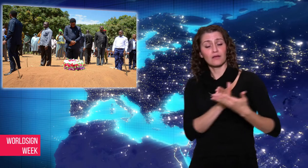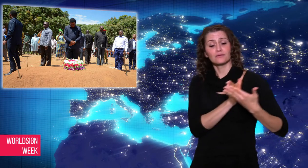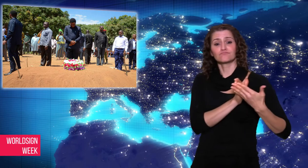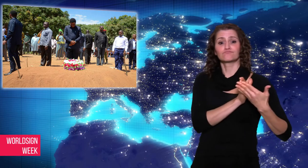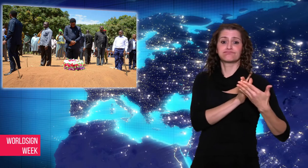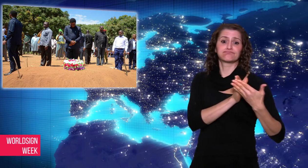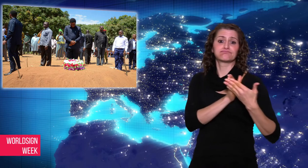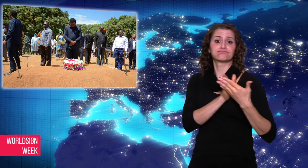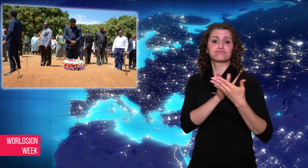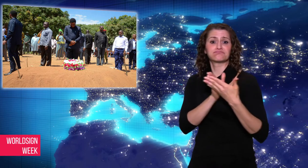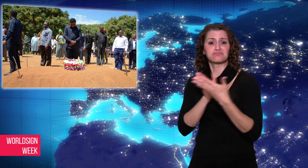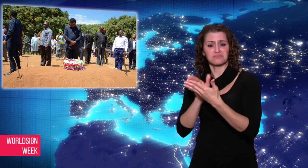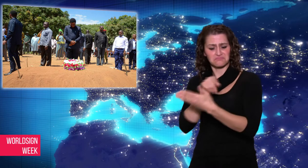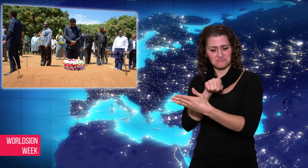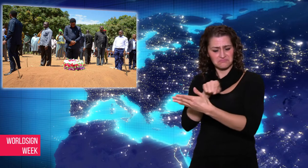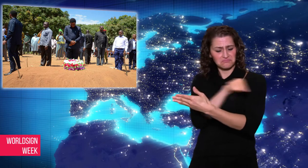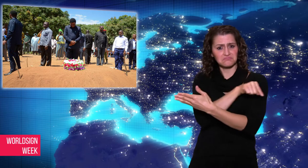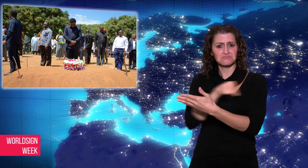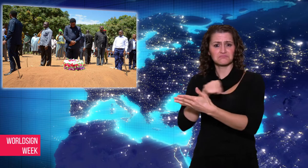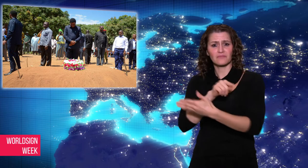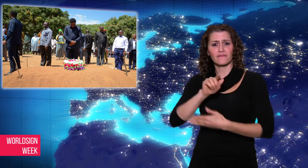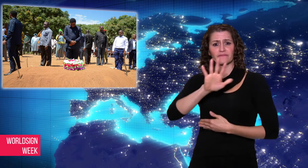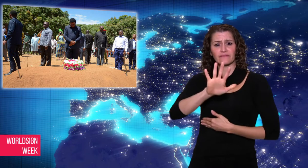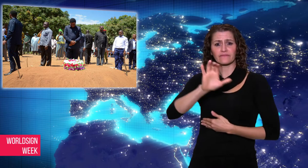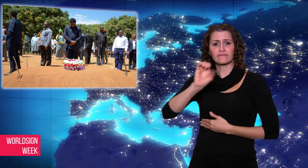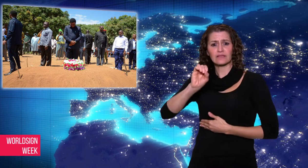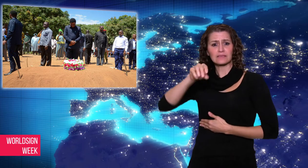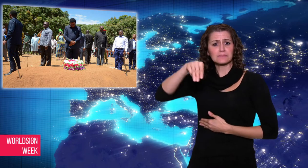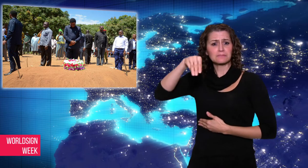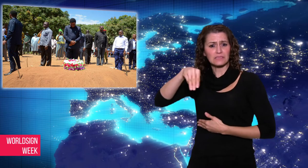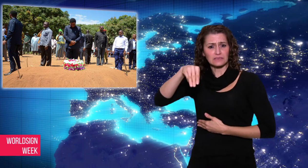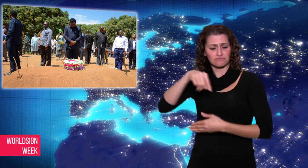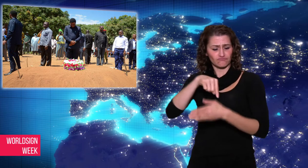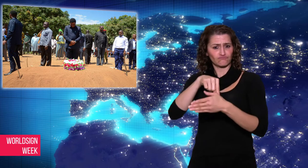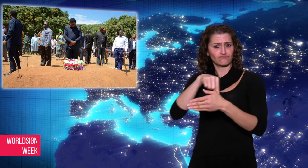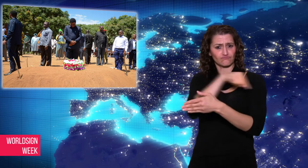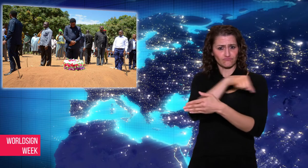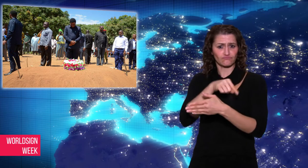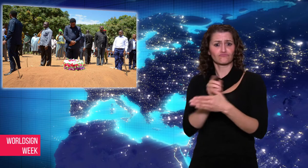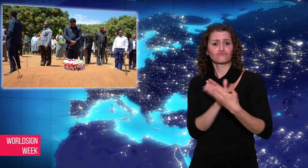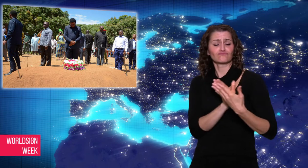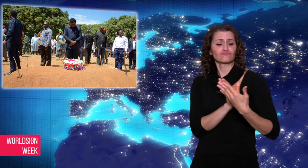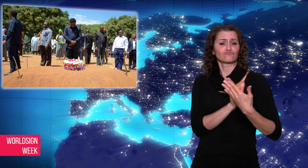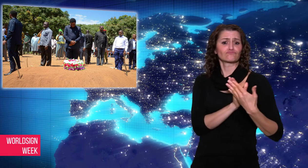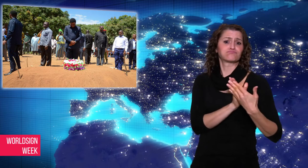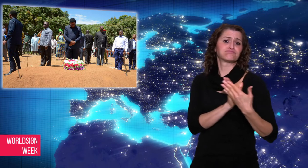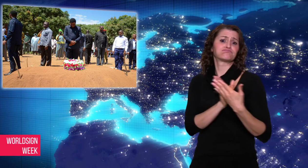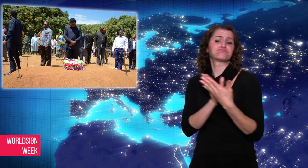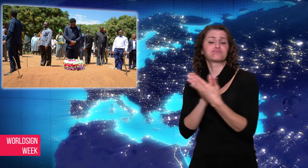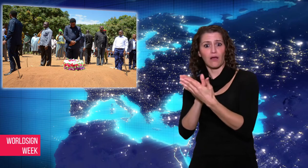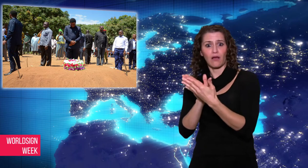ferry was disembarking from Ukara Island when it tipped